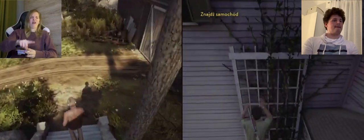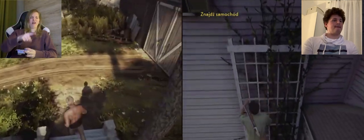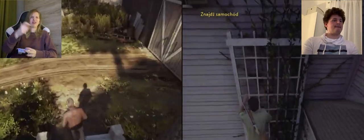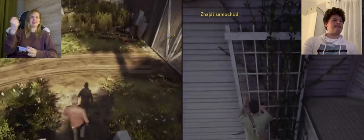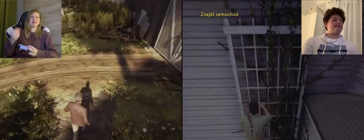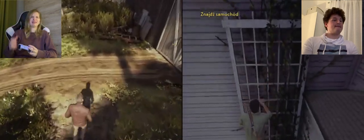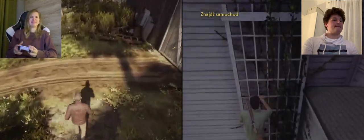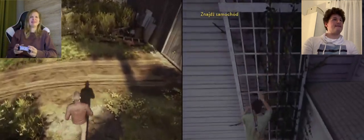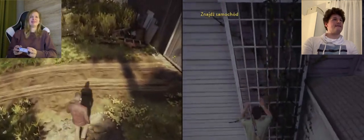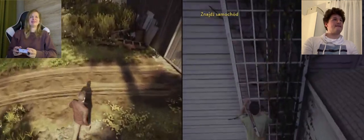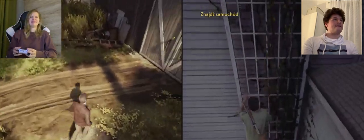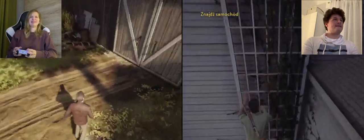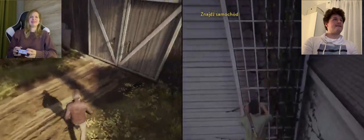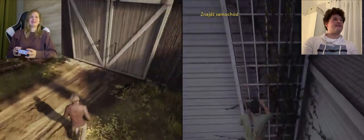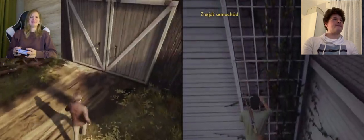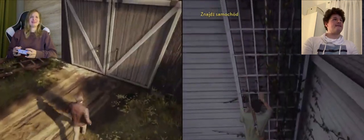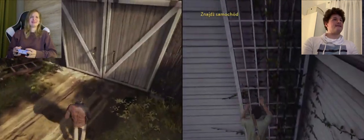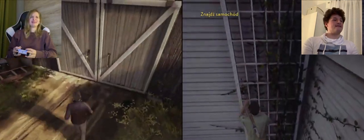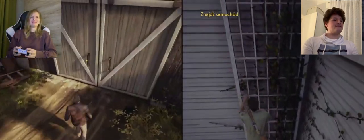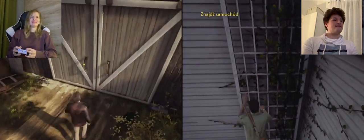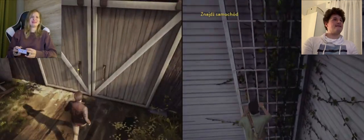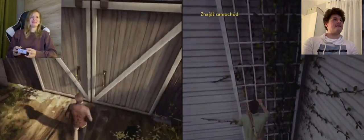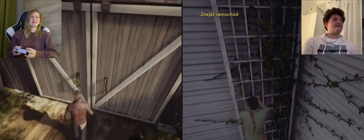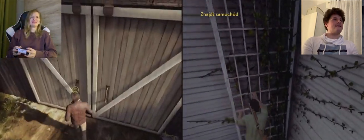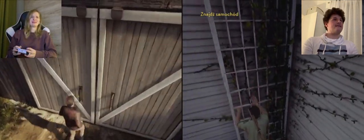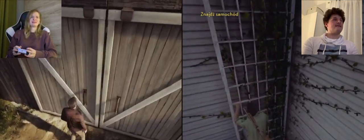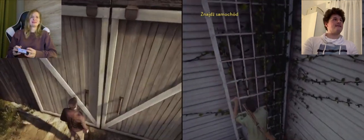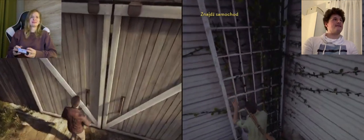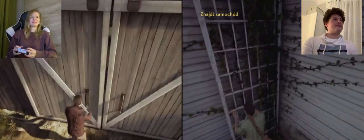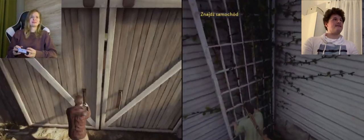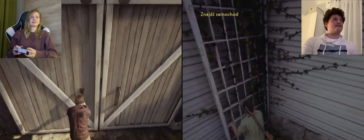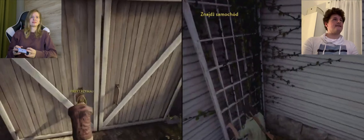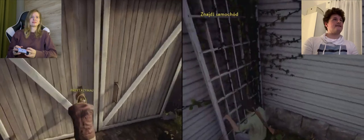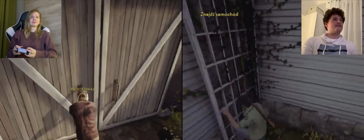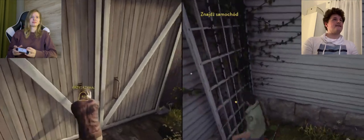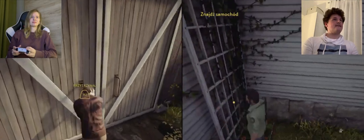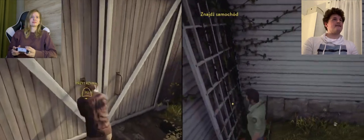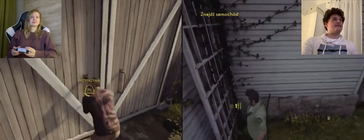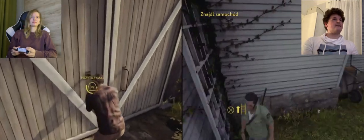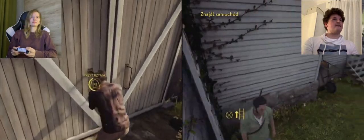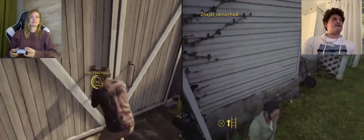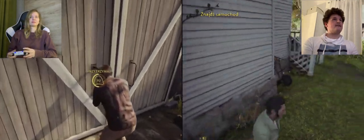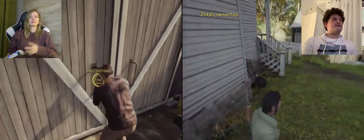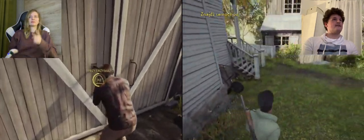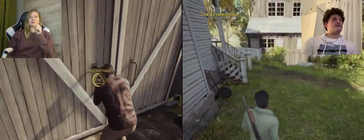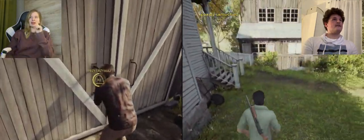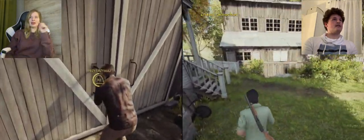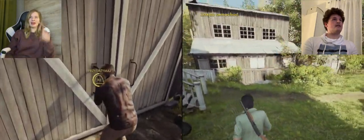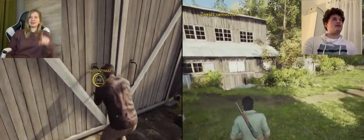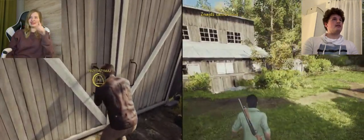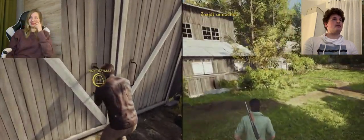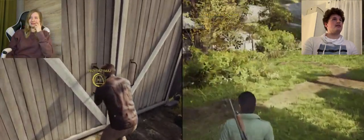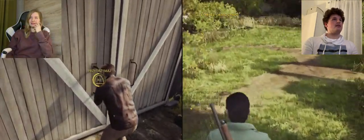K: what are you? why do you jump windows to the second floor? Come on ... A: I do not need Adrian jumped out of the window but about XD